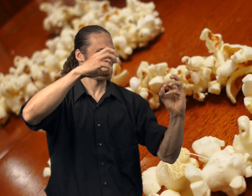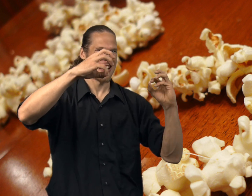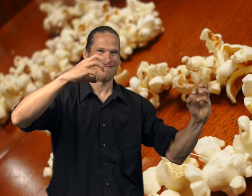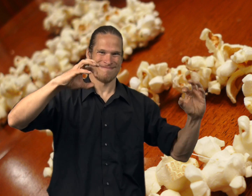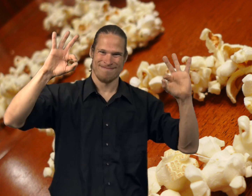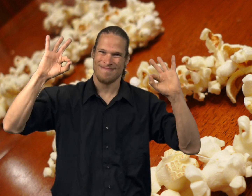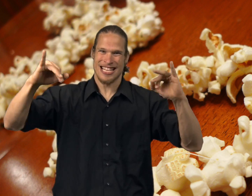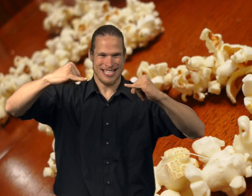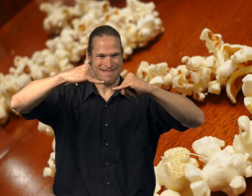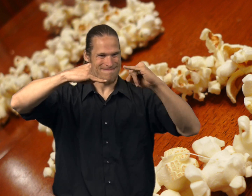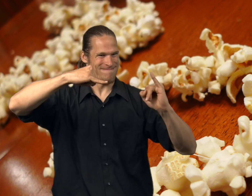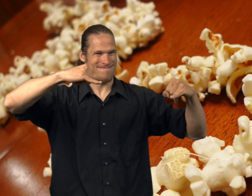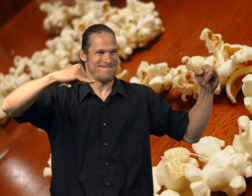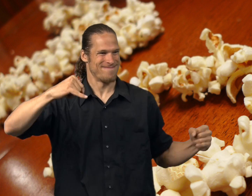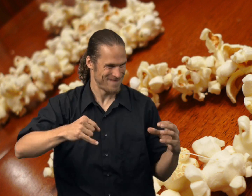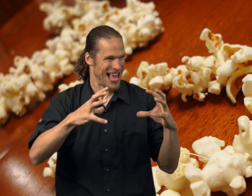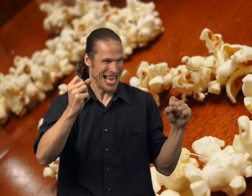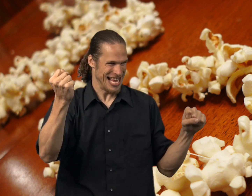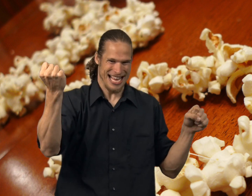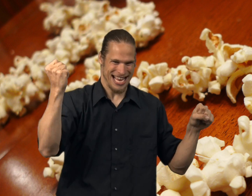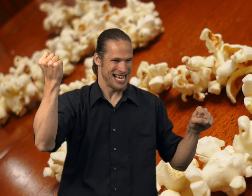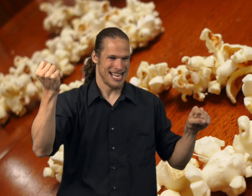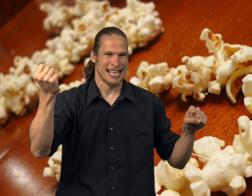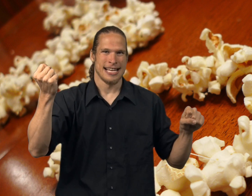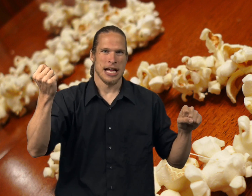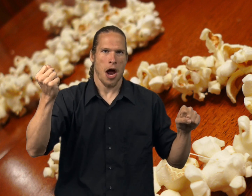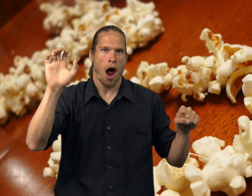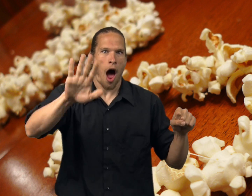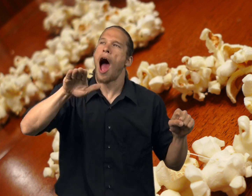And he finishes his popcorn string and he's holding it.